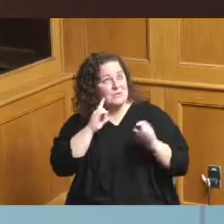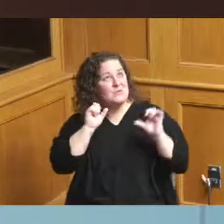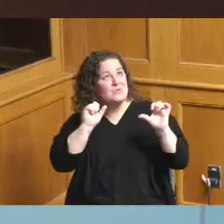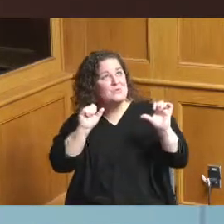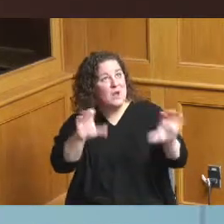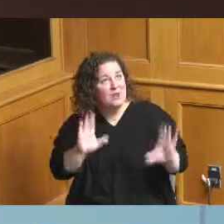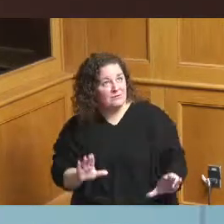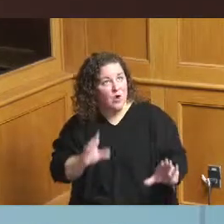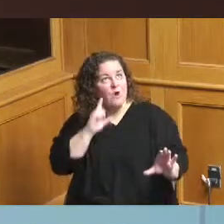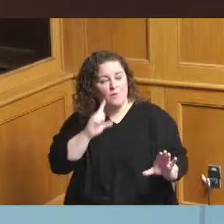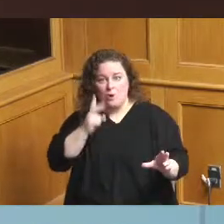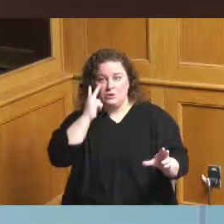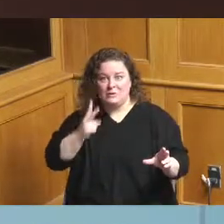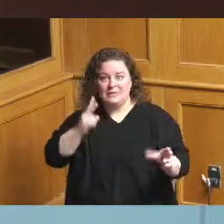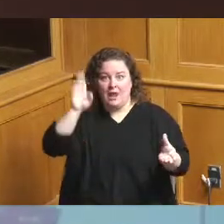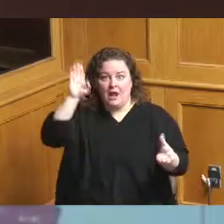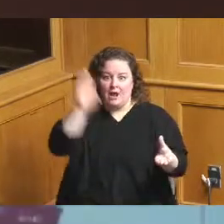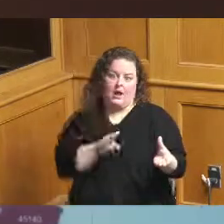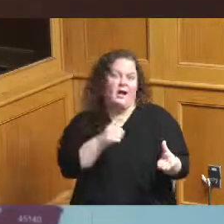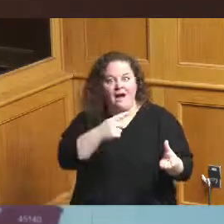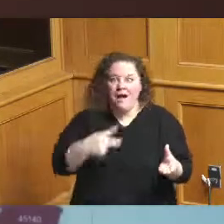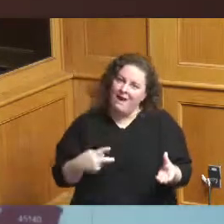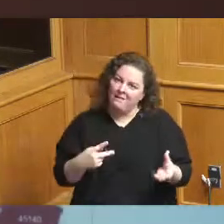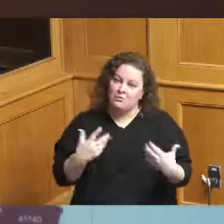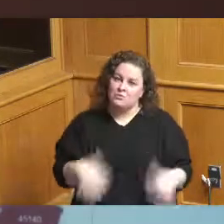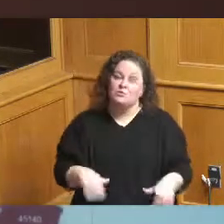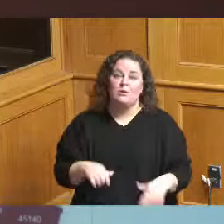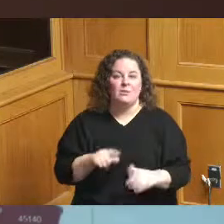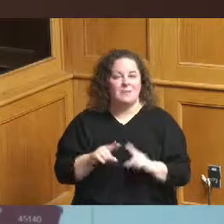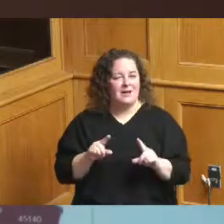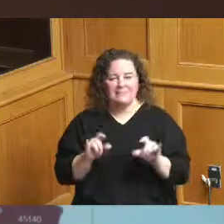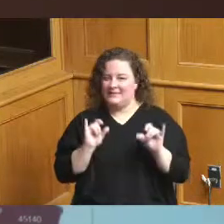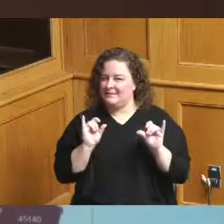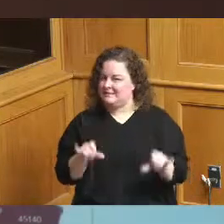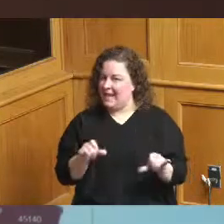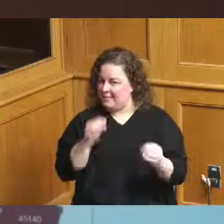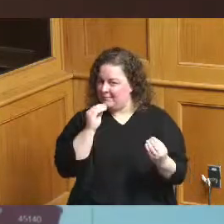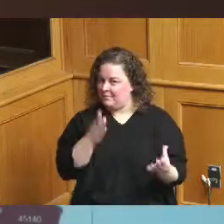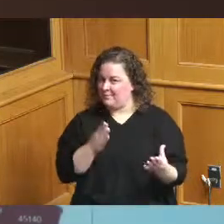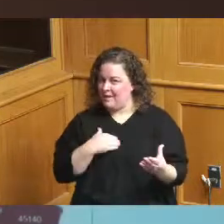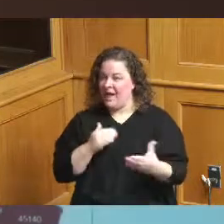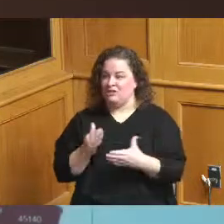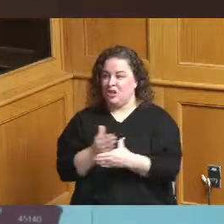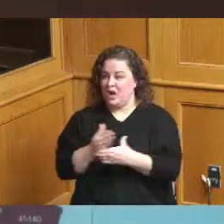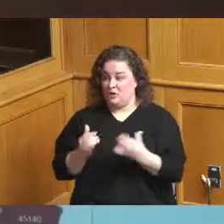but this is this the same map that I shared this is from today and we still have tons of covet